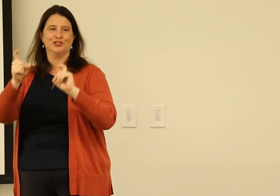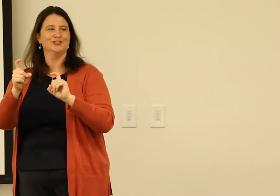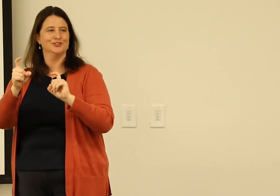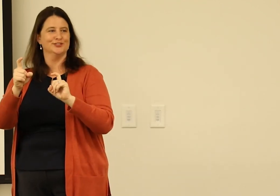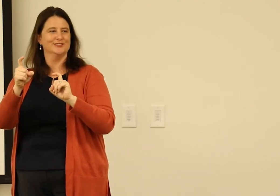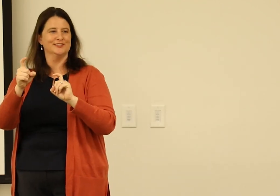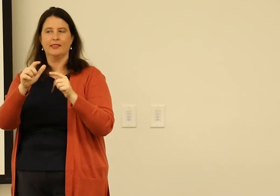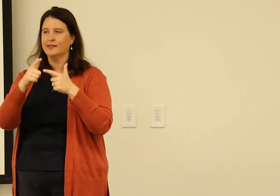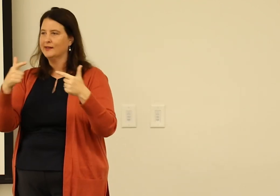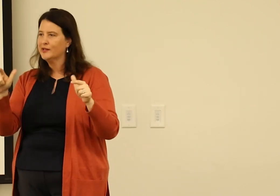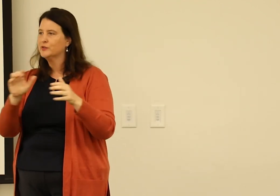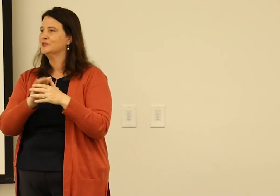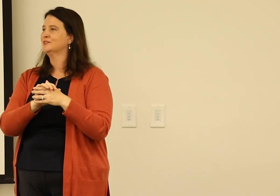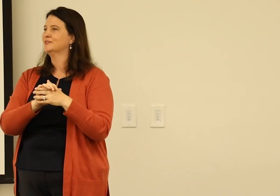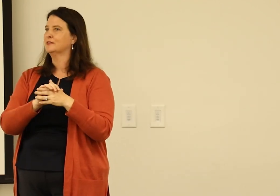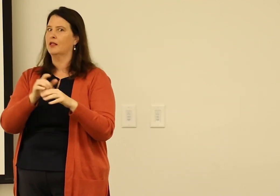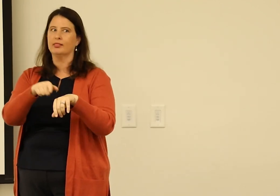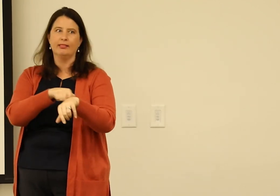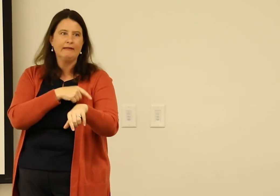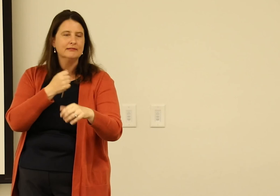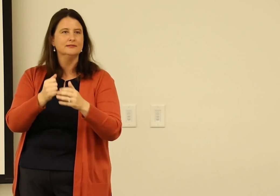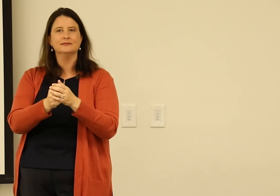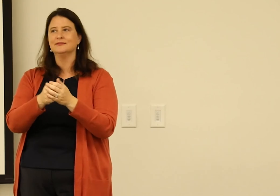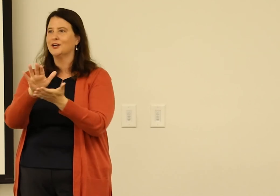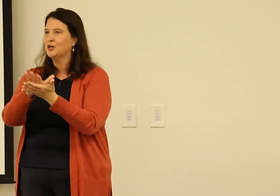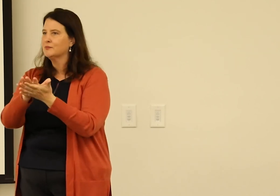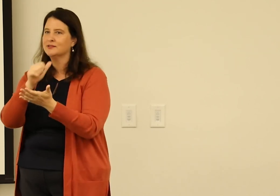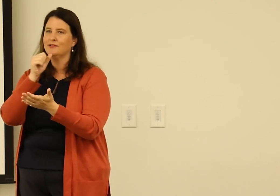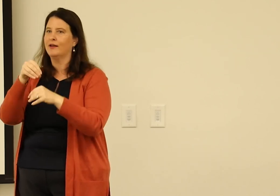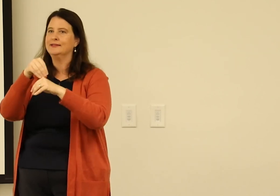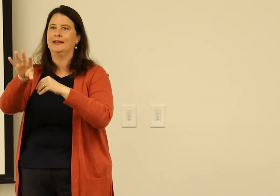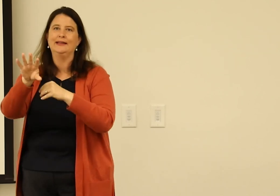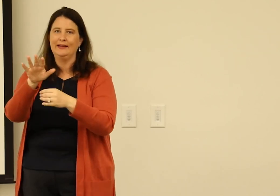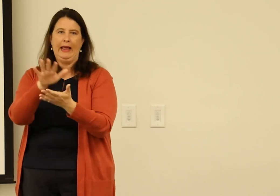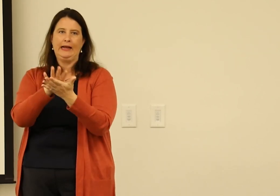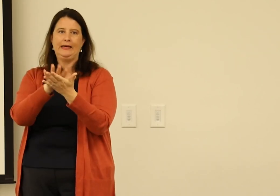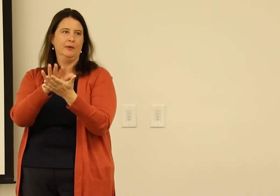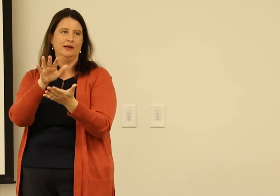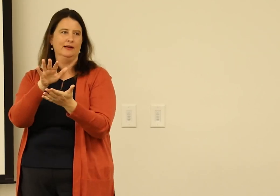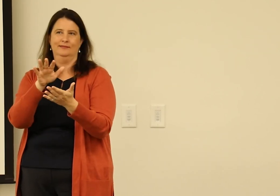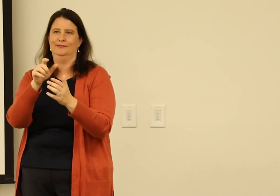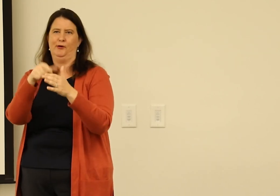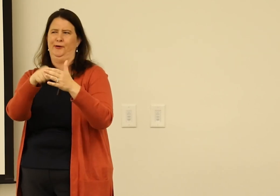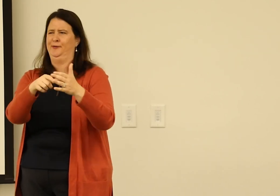So we change the language. We change the length. We don't send out academic documents that are 50 pages long.